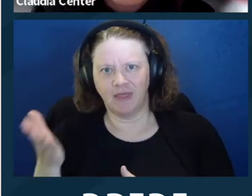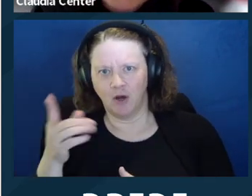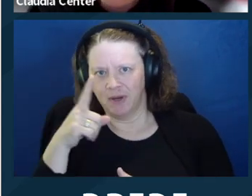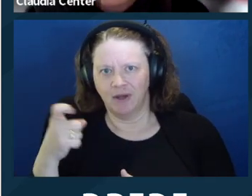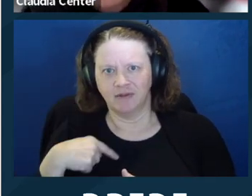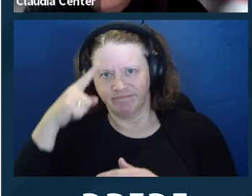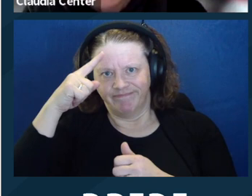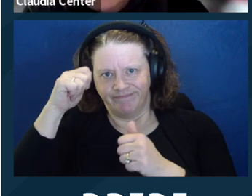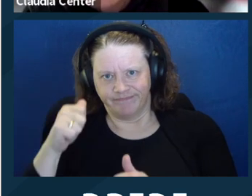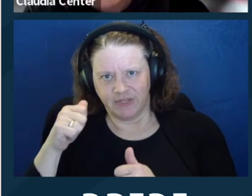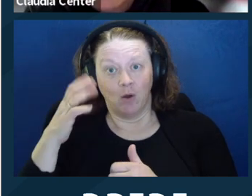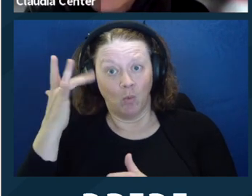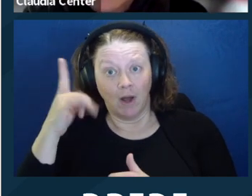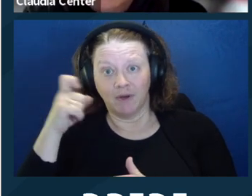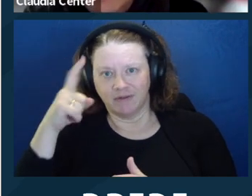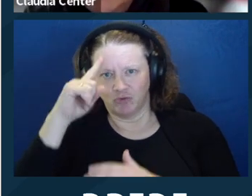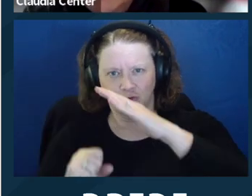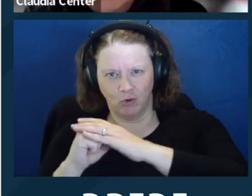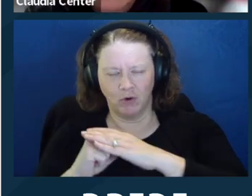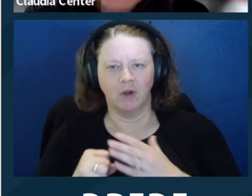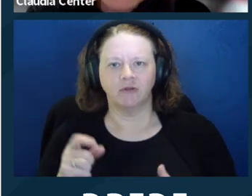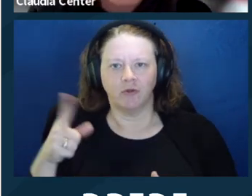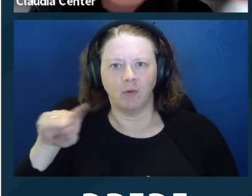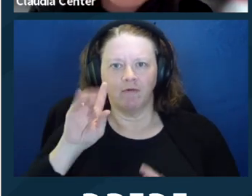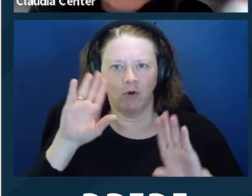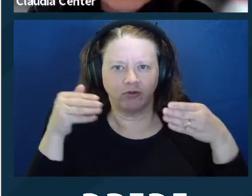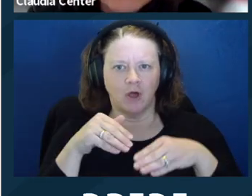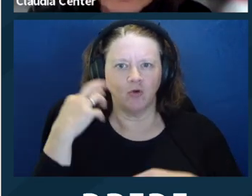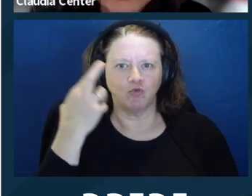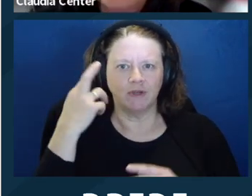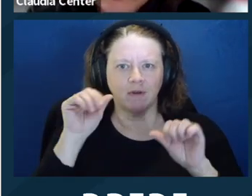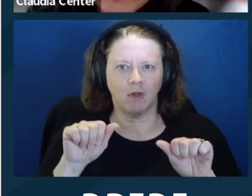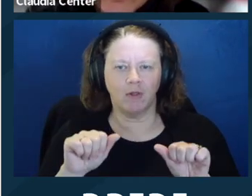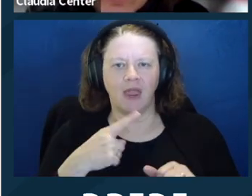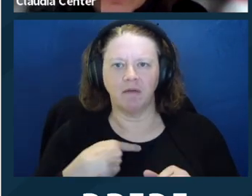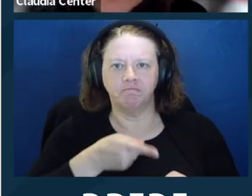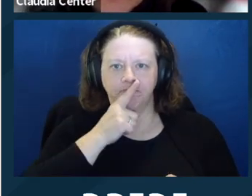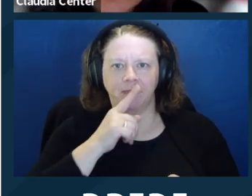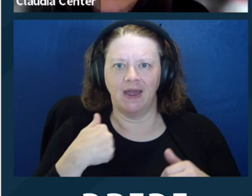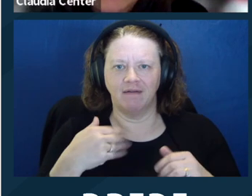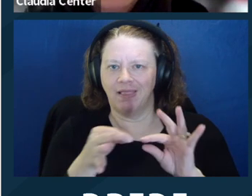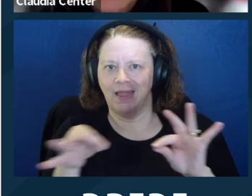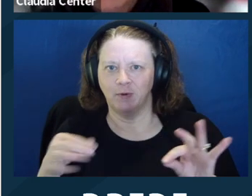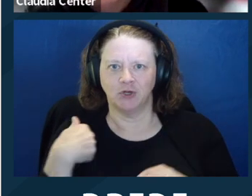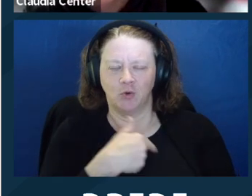evidence code around advancing the goals of the representation. You know, they didn't